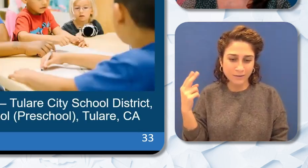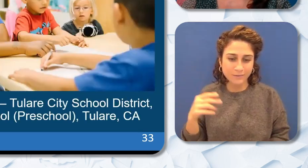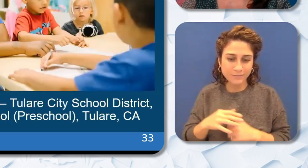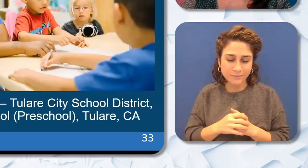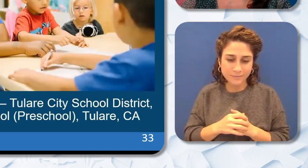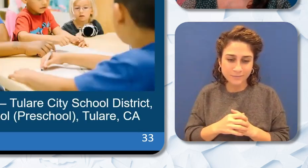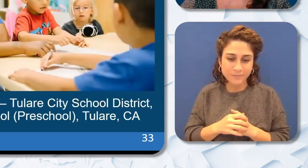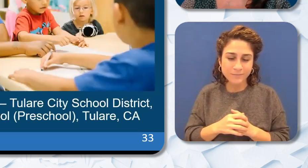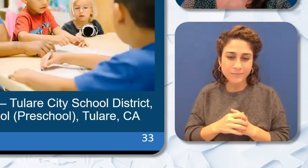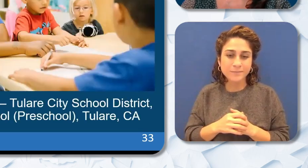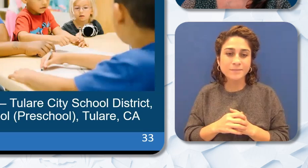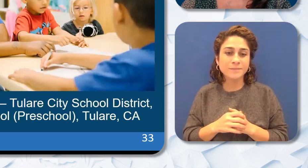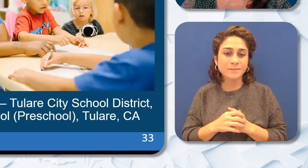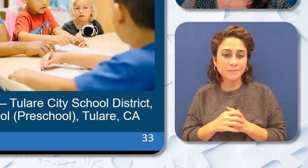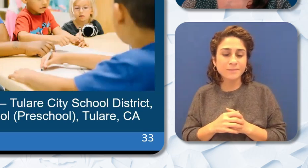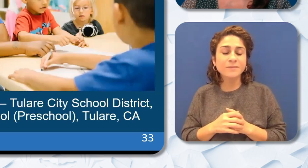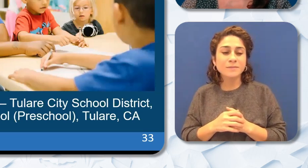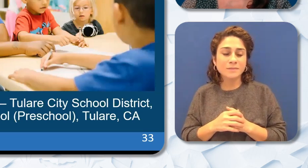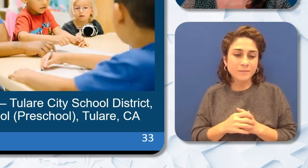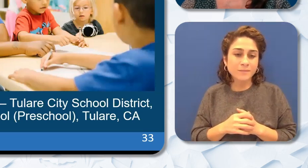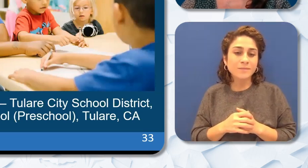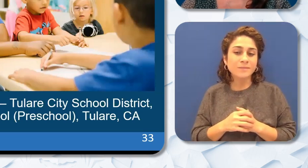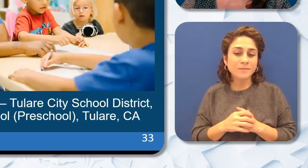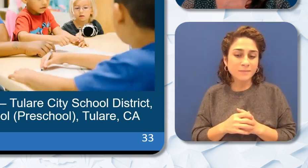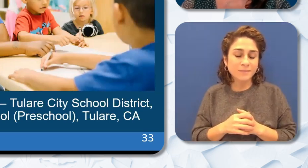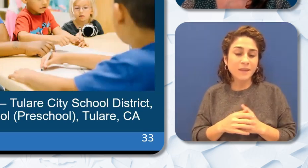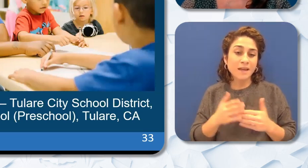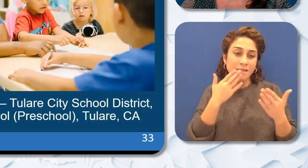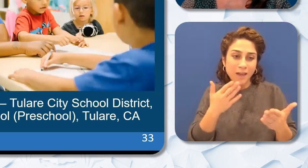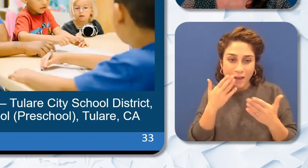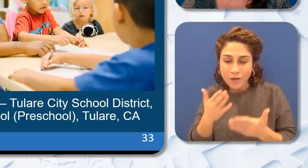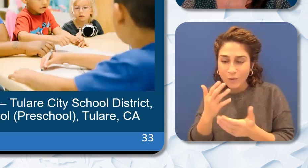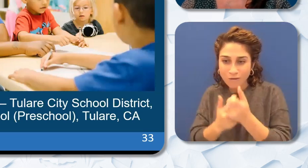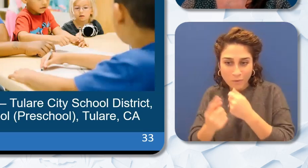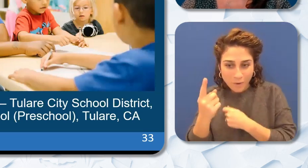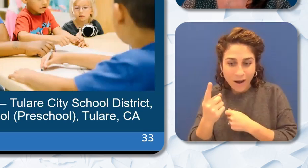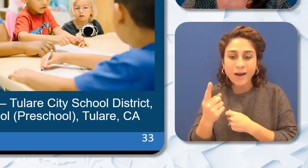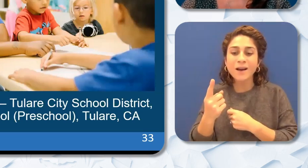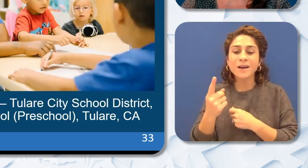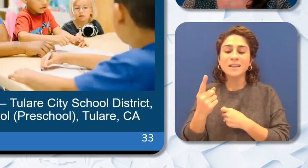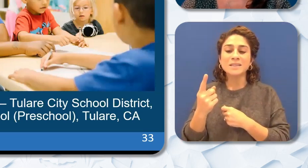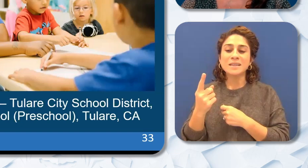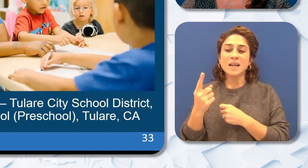So everyone on behalf of Cheryl myself and our State Superintendent Tony Thurmond. Thank you